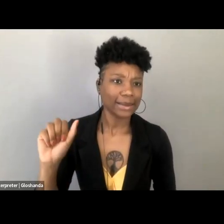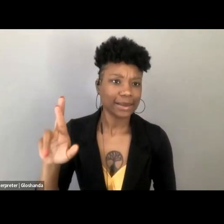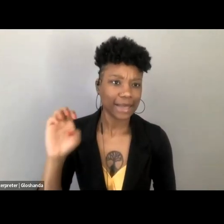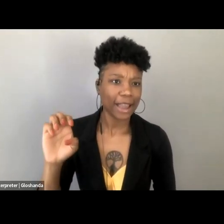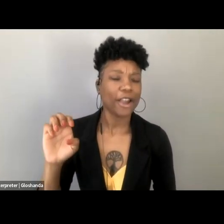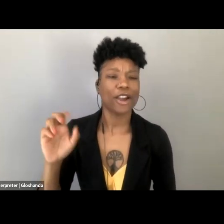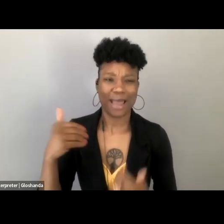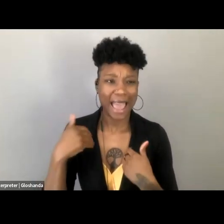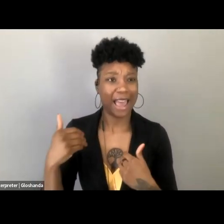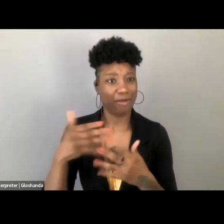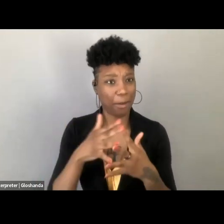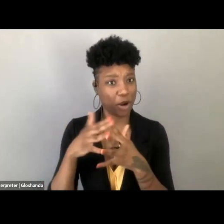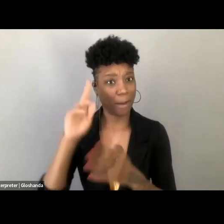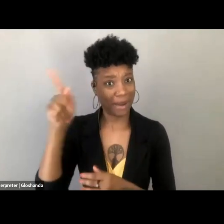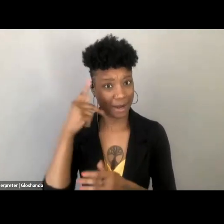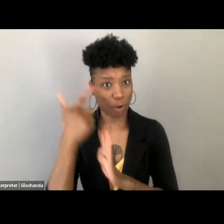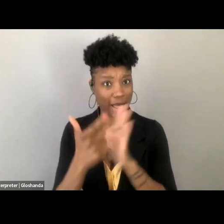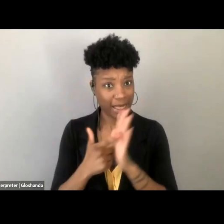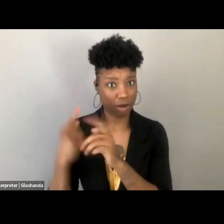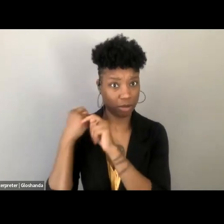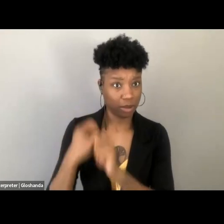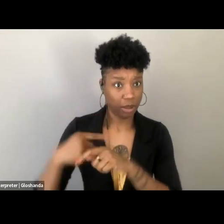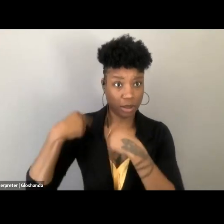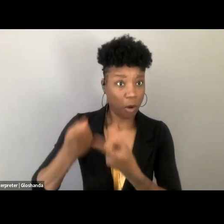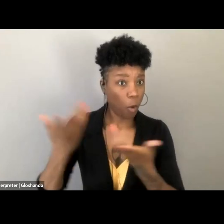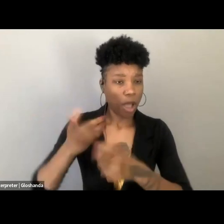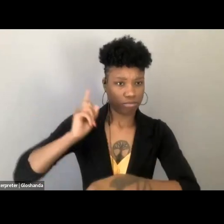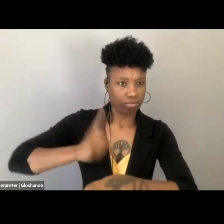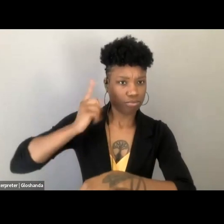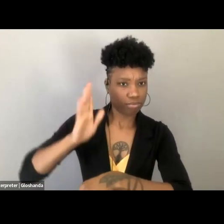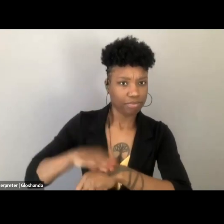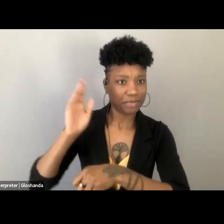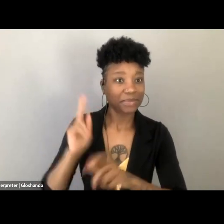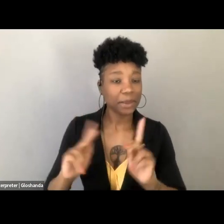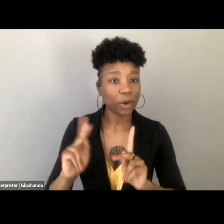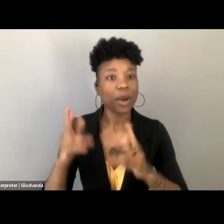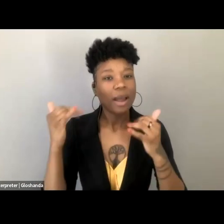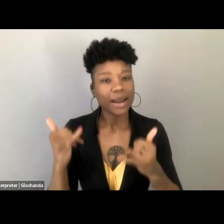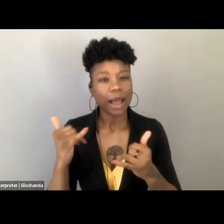and legal tradition is censorship. And when you put it in those terms, you know,